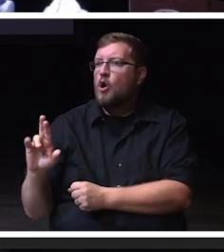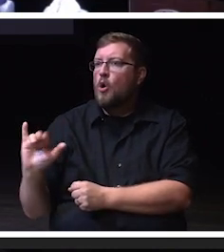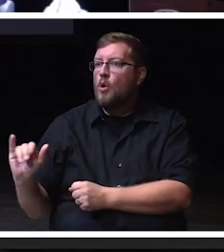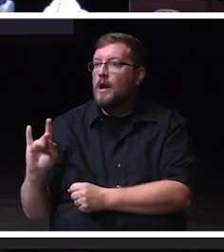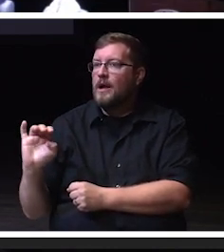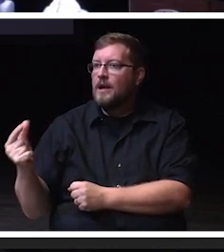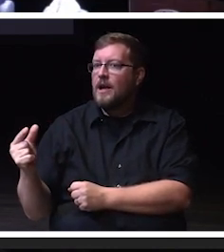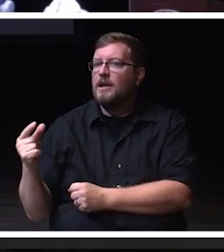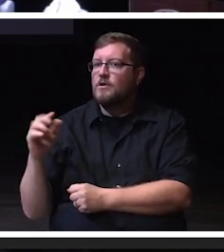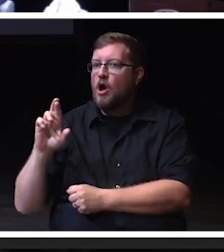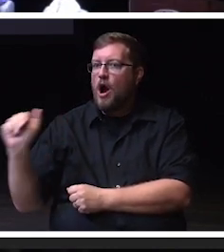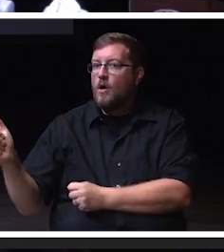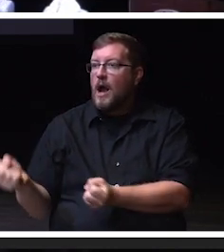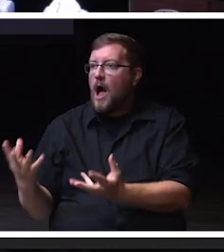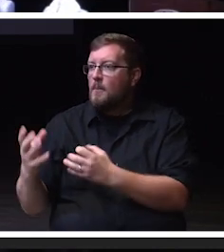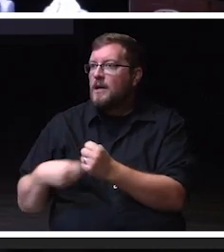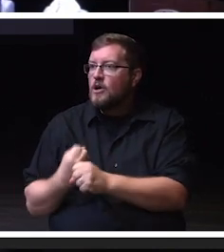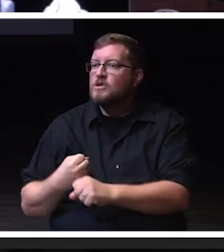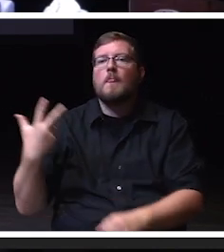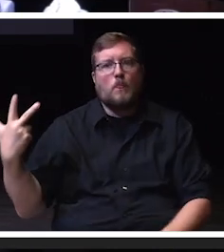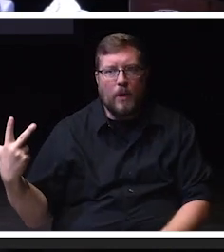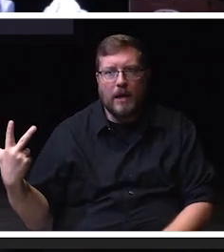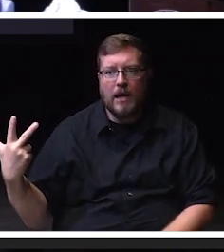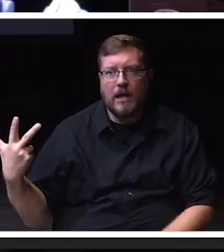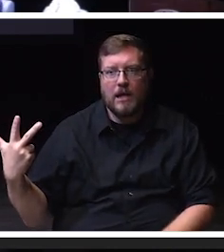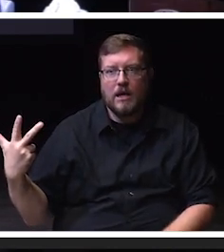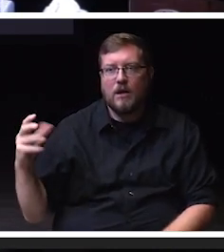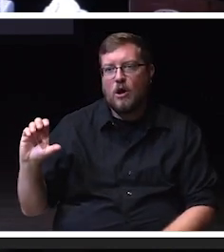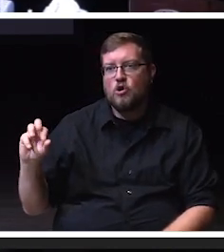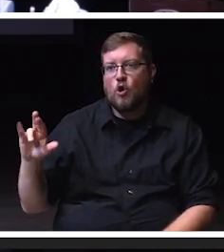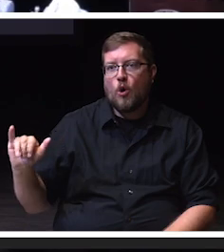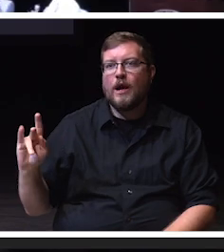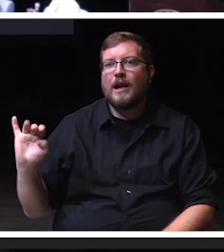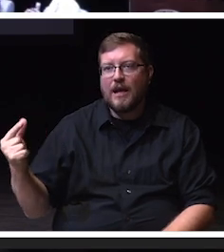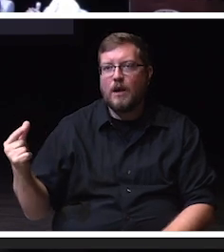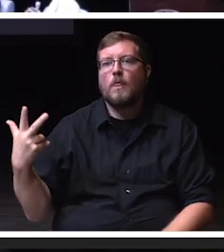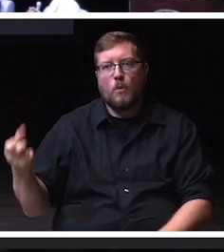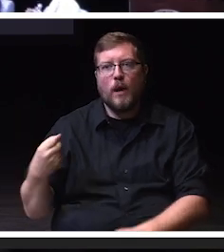Three. Three years. You got it. They know it. Thank you all very much.